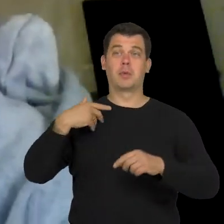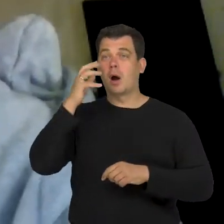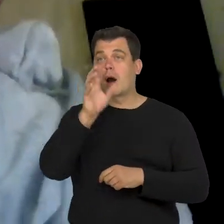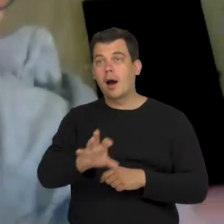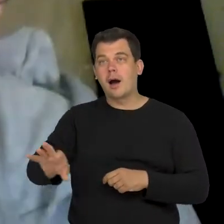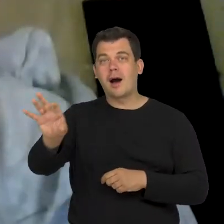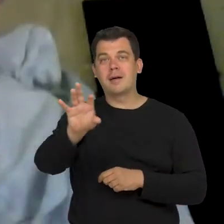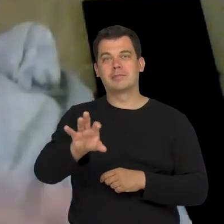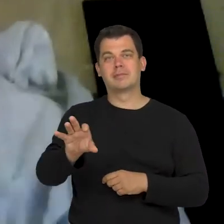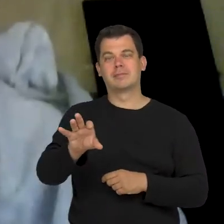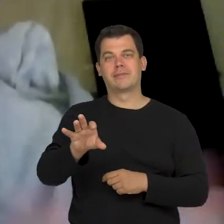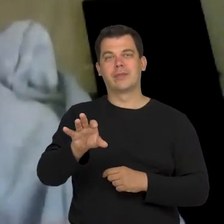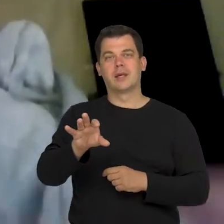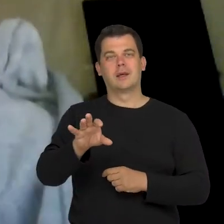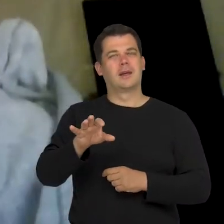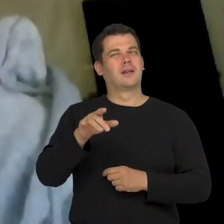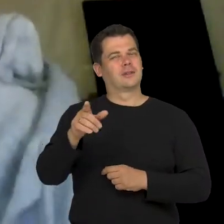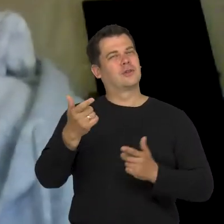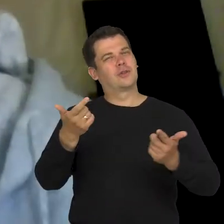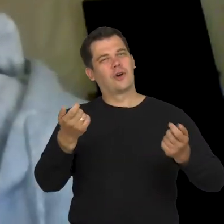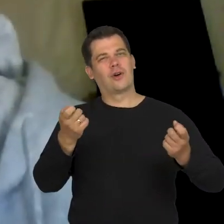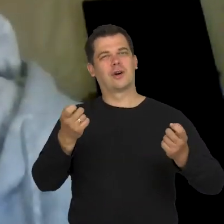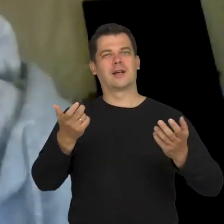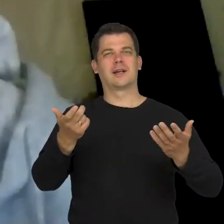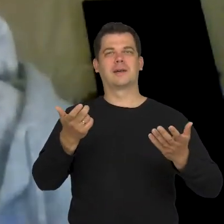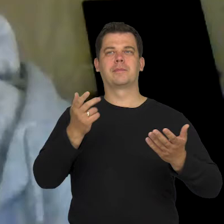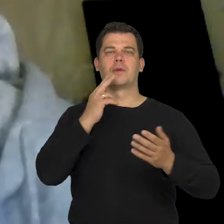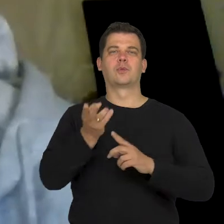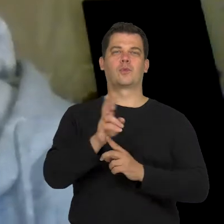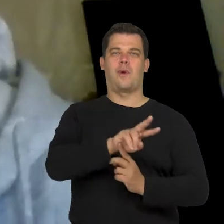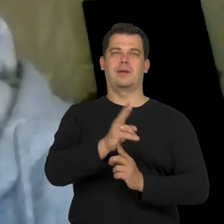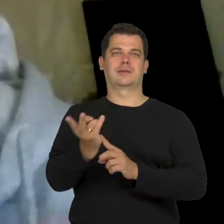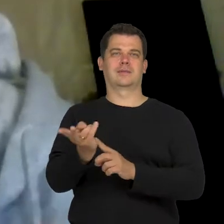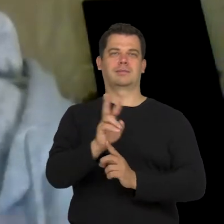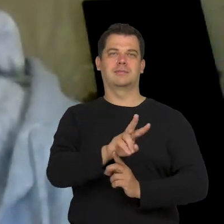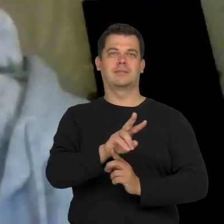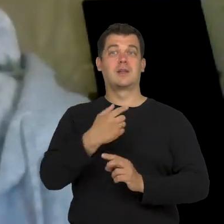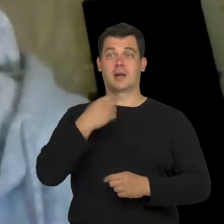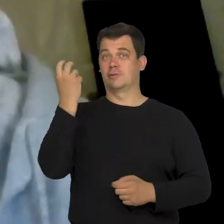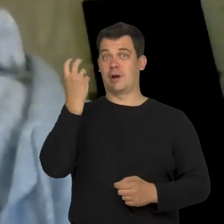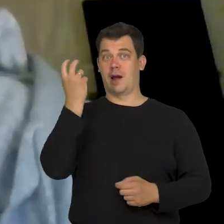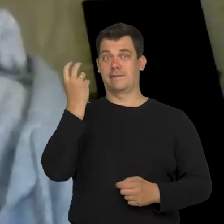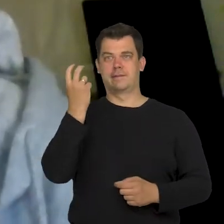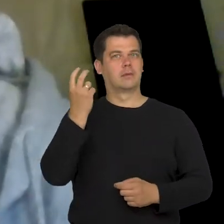Of course, there is some dualism in everything that curiosity may sometimes be too strong,